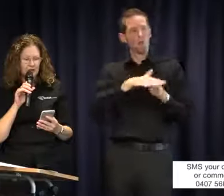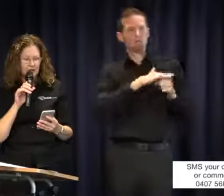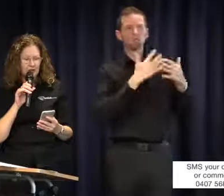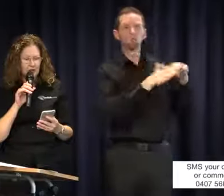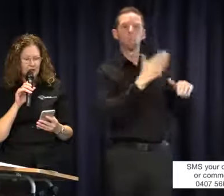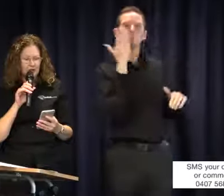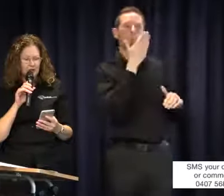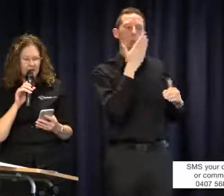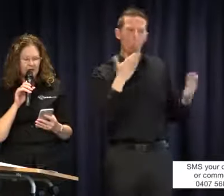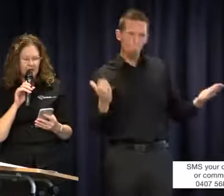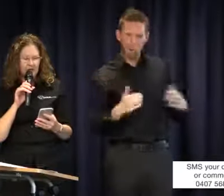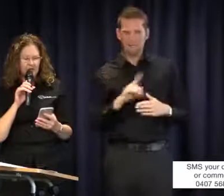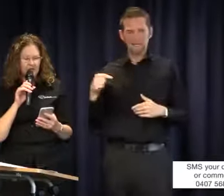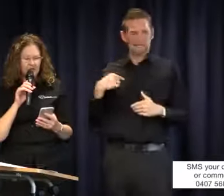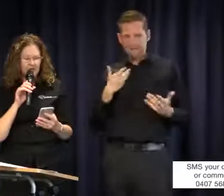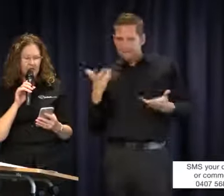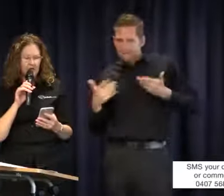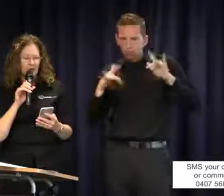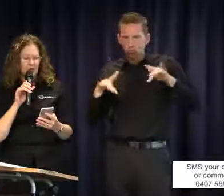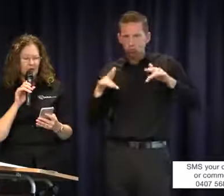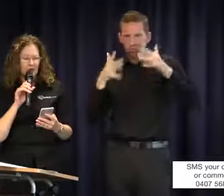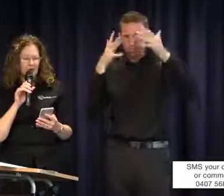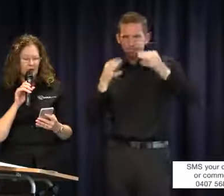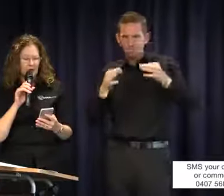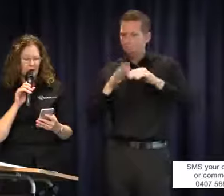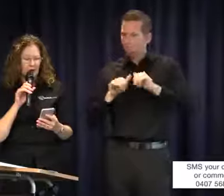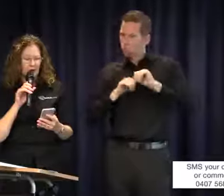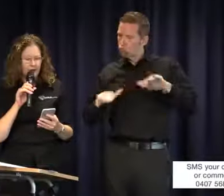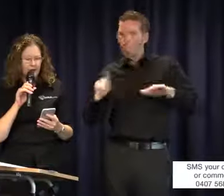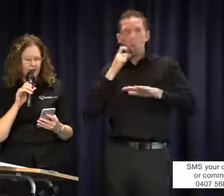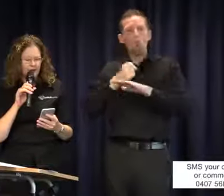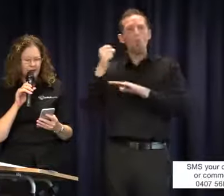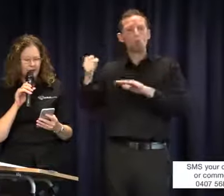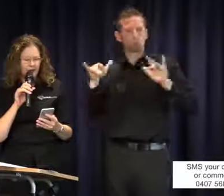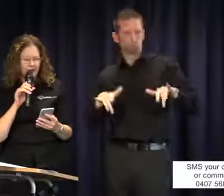school. We haven't made a final decision about where our children will go but leaning towards